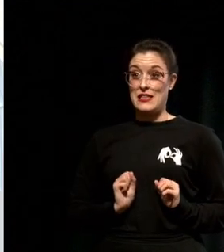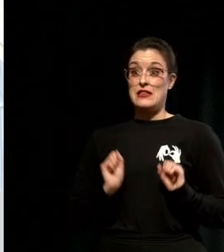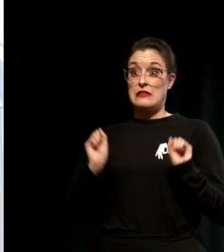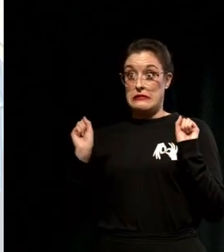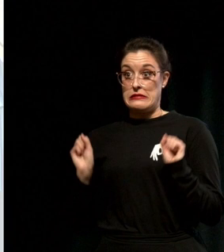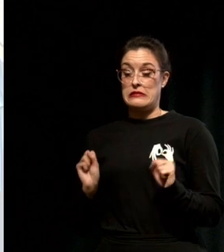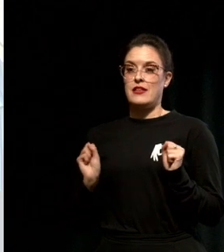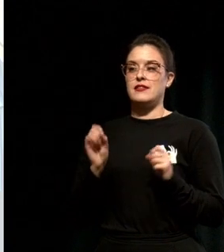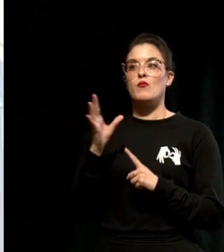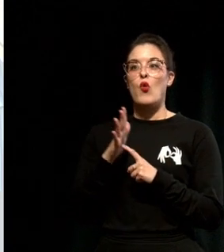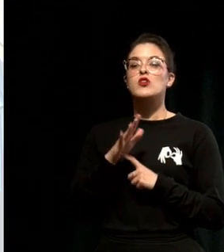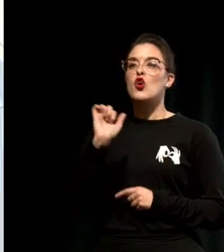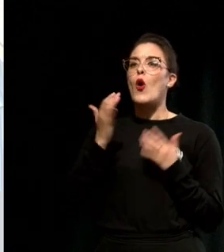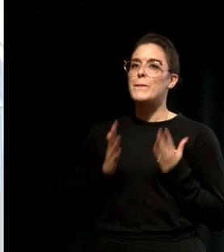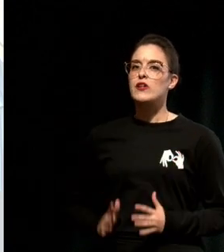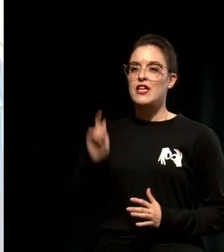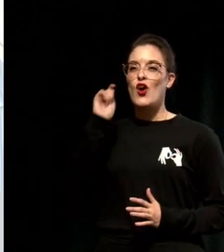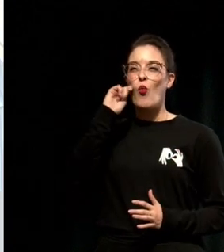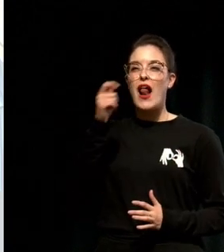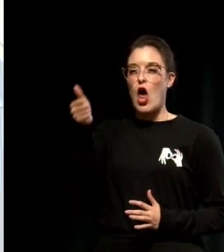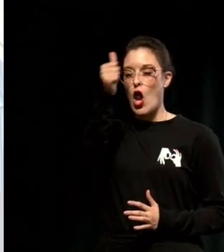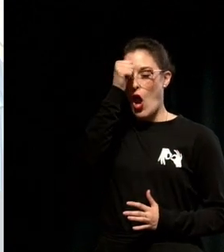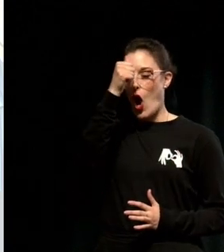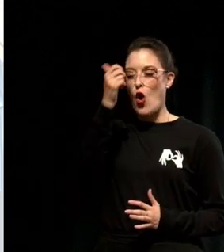your body will tell you when you're making a full body yes.